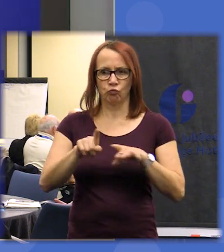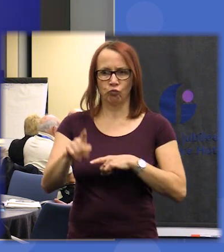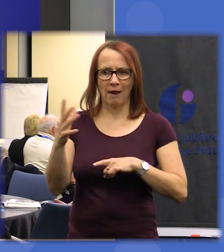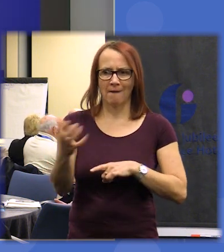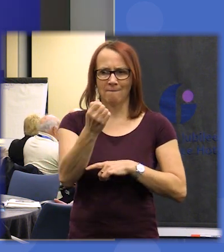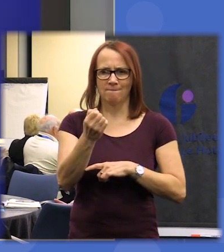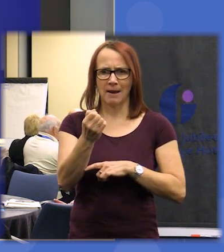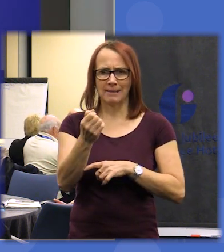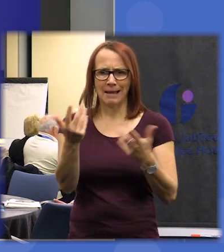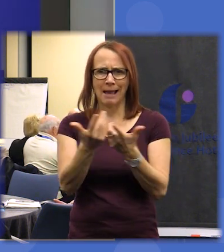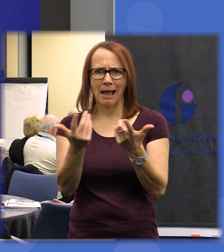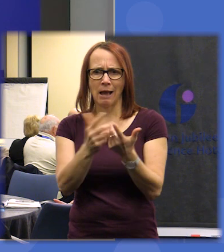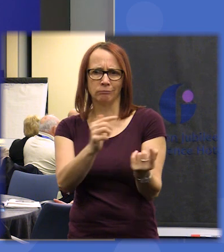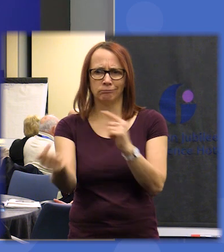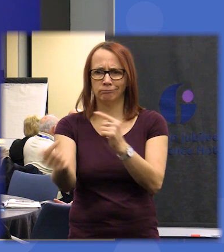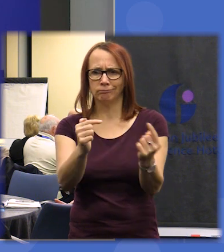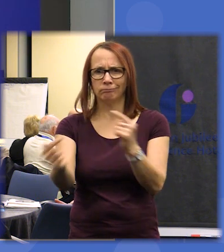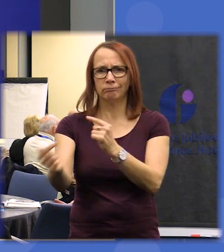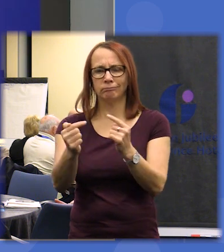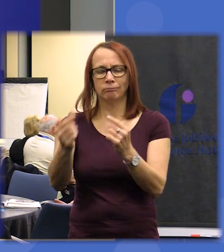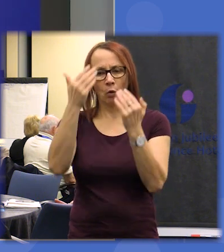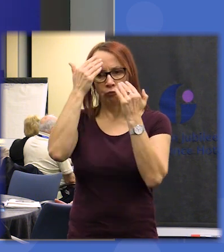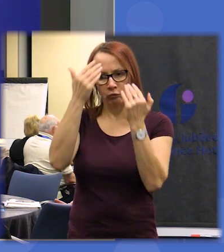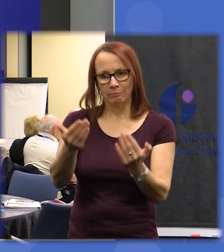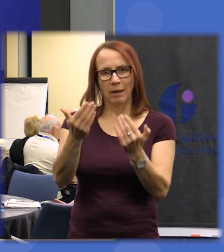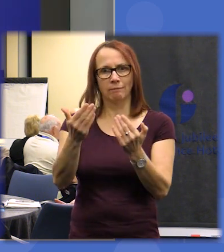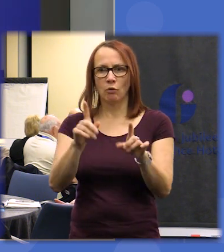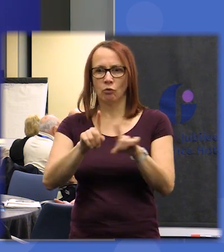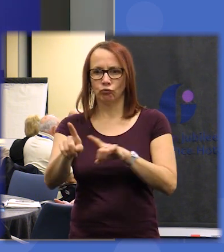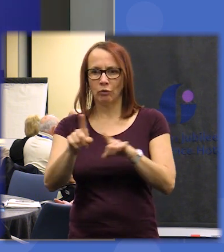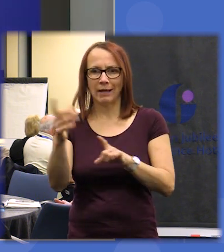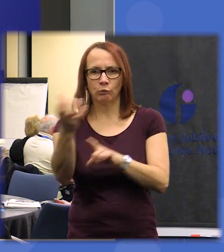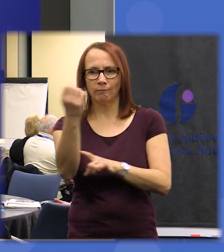respectfully and in a way that seeks maximum areas agreement we should lay a